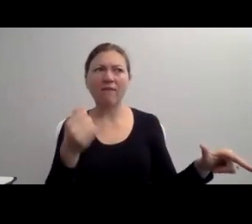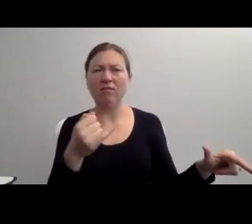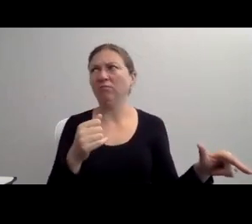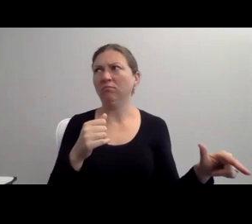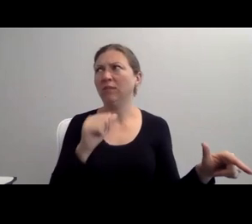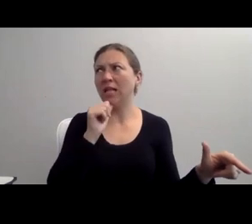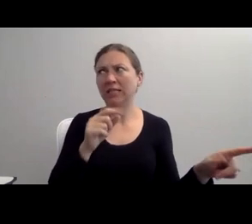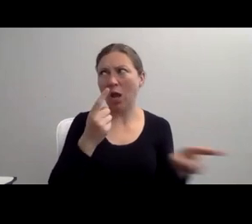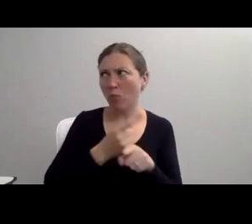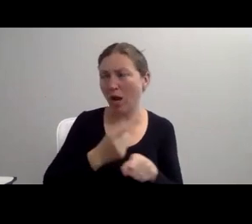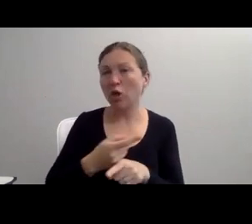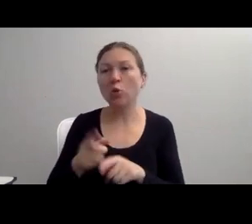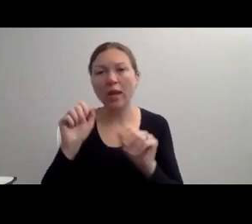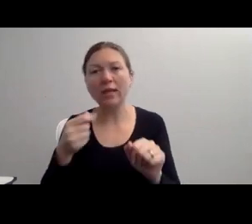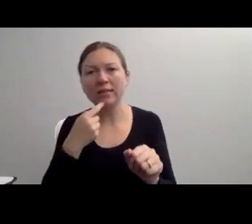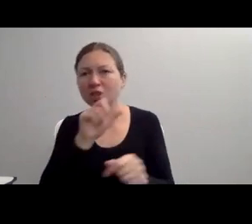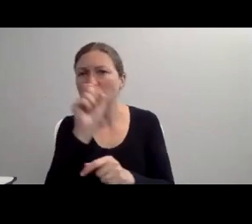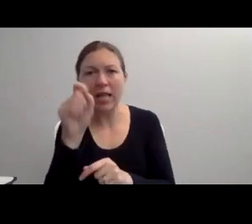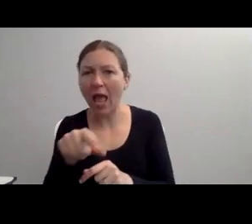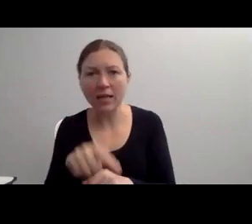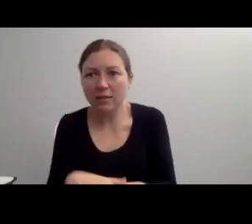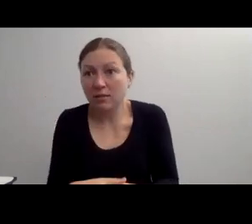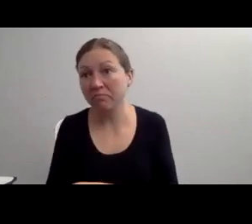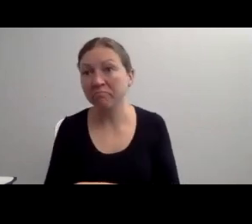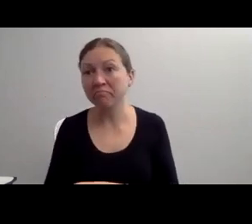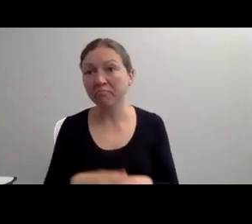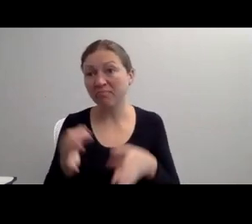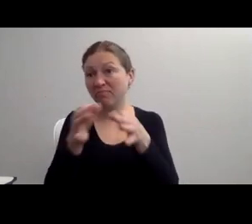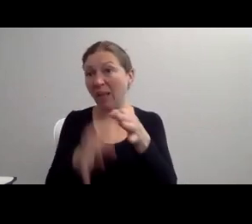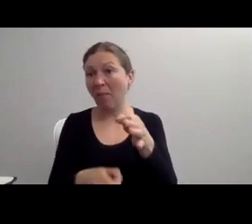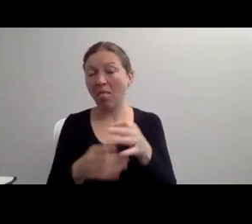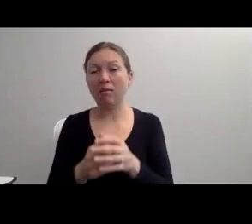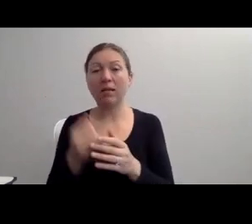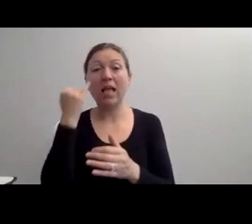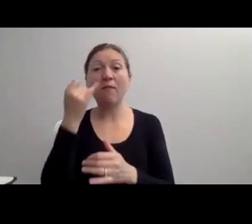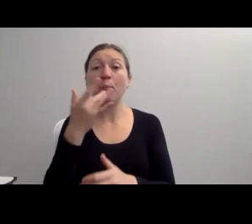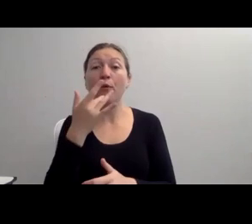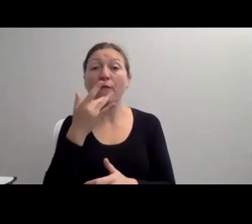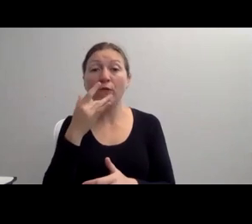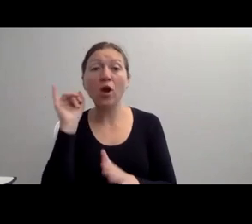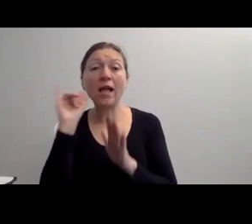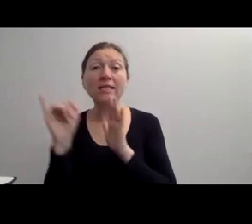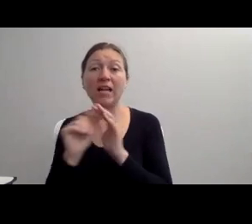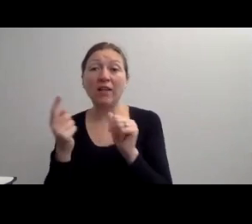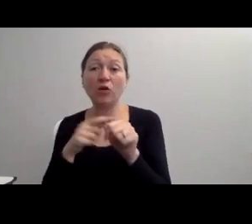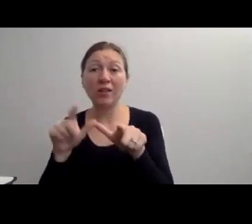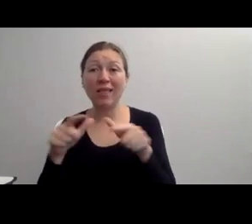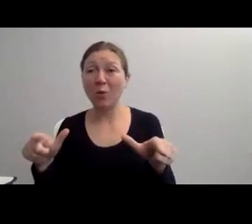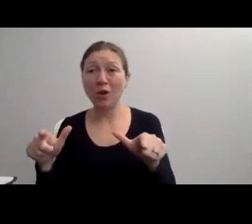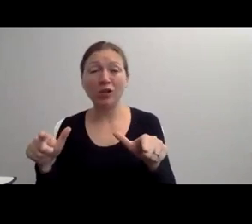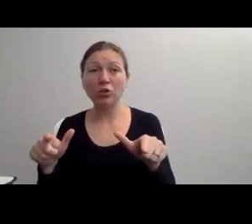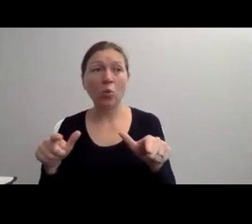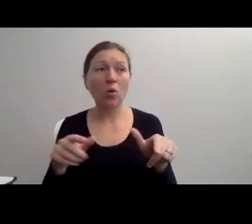THERE IS -- OF COURSE, THAT TELEVISION SHOW PLAYED IS REALLY KIND OF INTERESTING BECAUSE